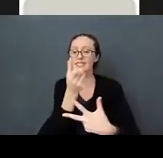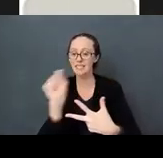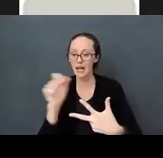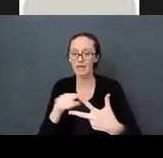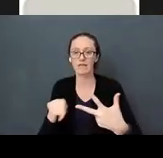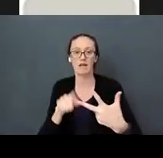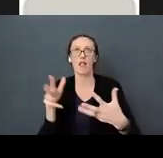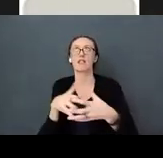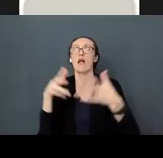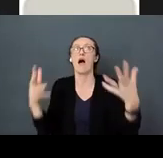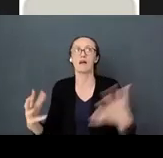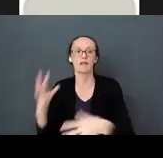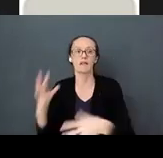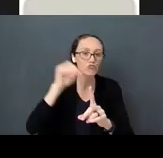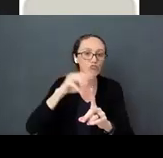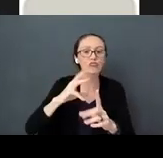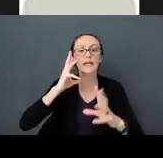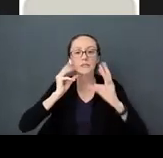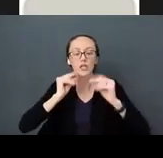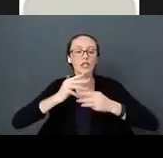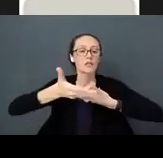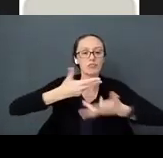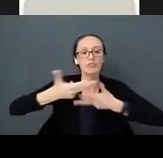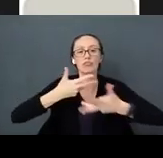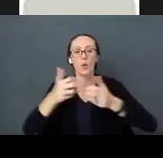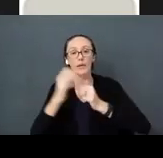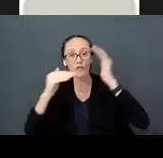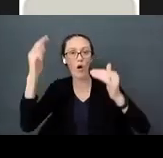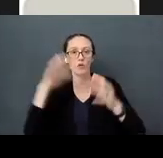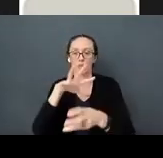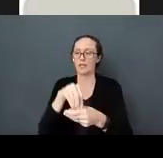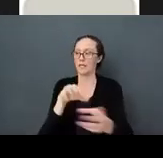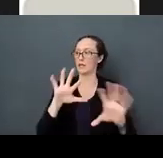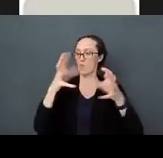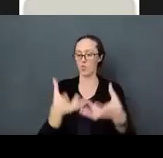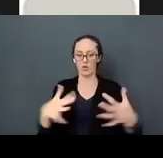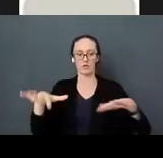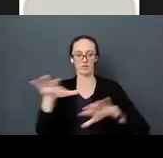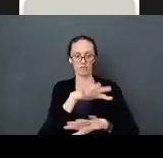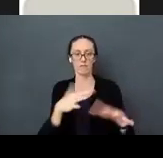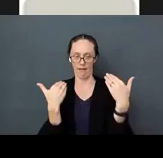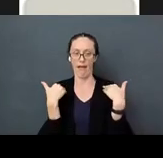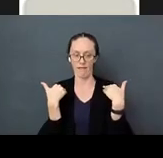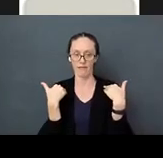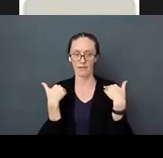of experiences and interactions with adults and the world round them. The other brain is the brain